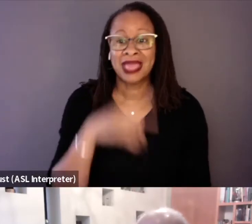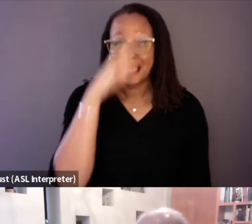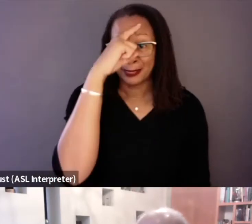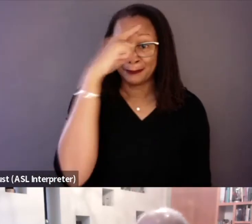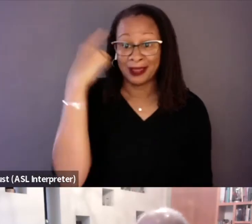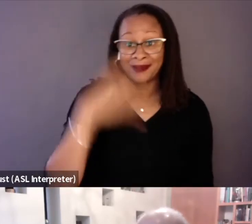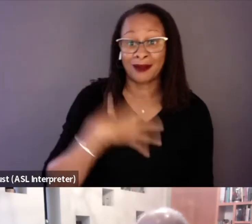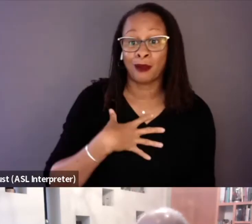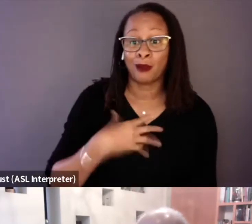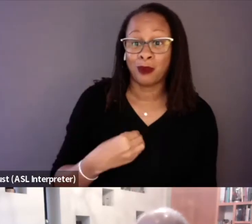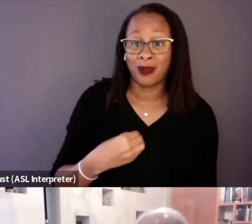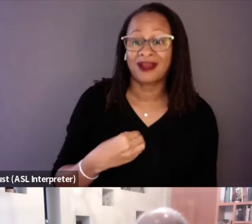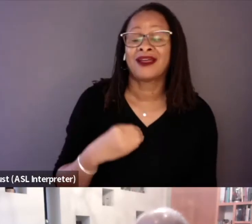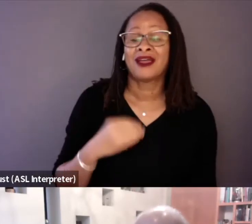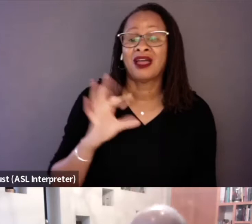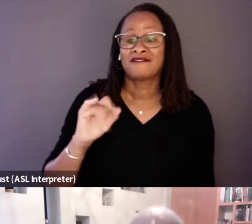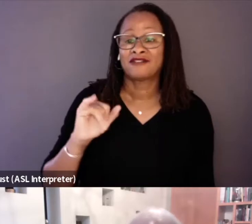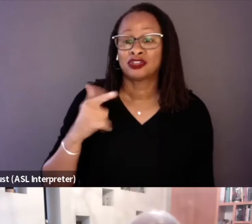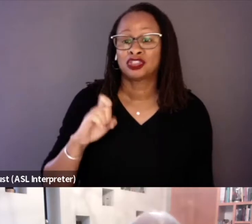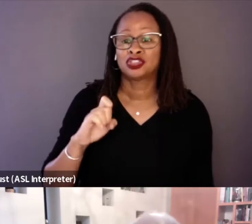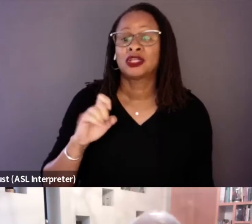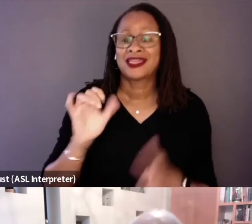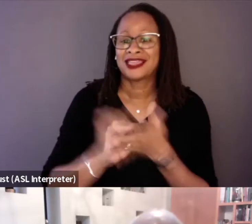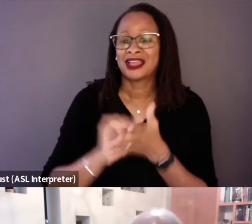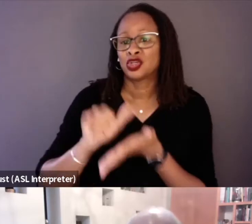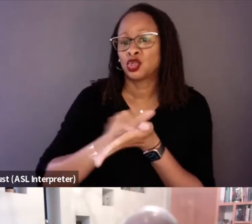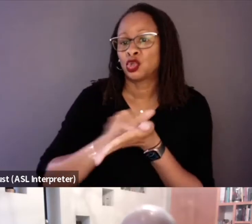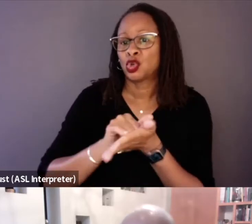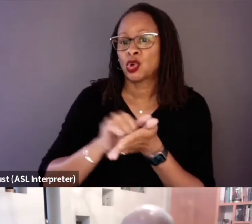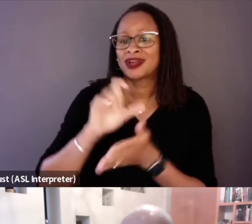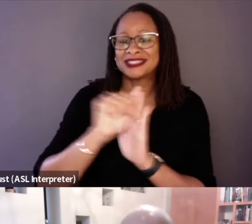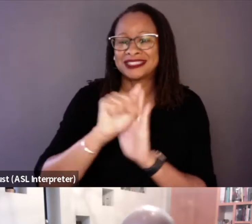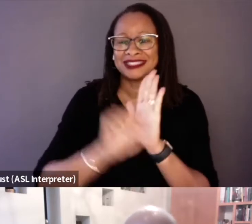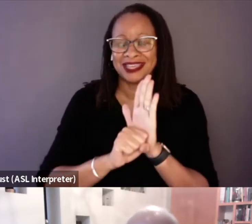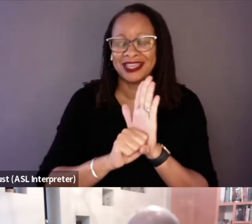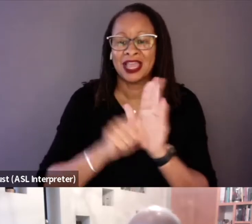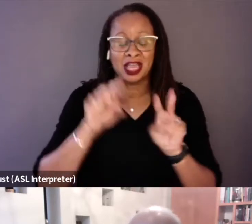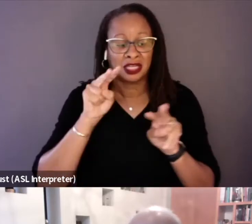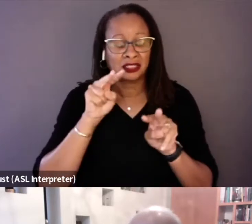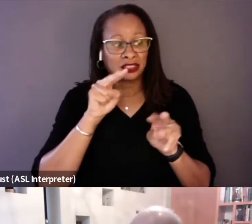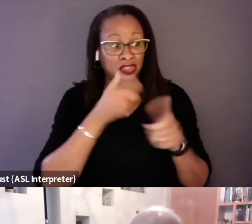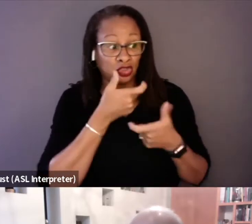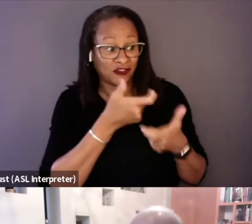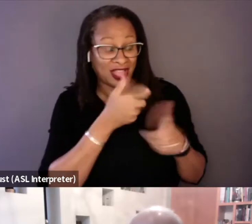was the New York state surveillance tapes. And I think that Traci can talk about it more,